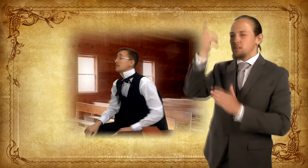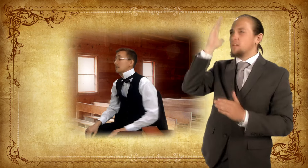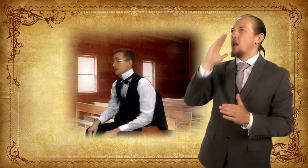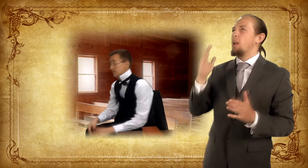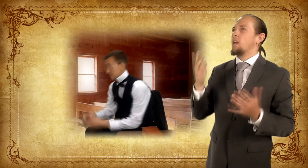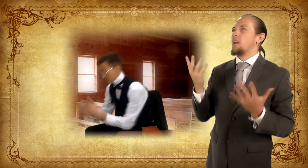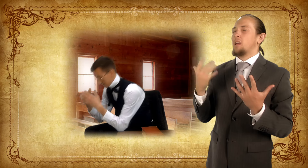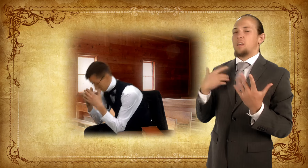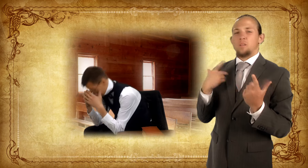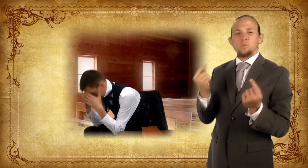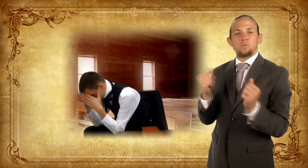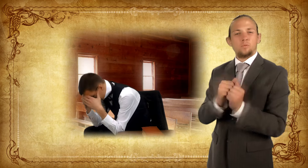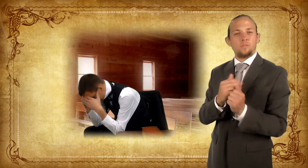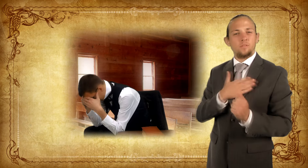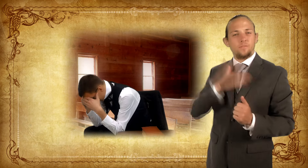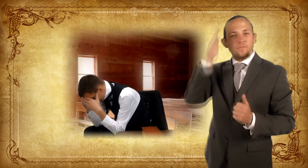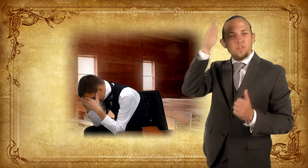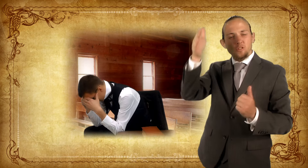He sat down and prayed to God for guidance.